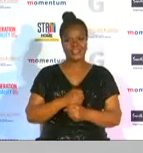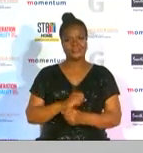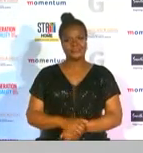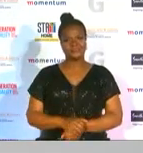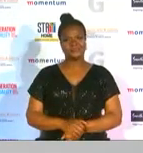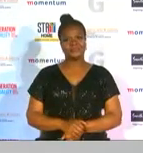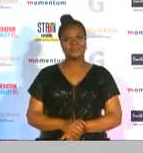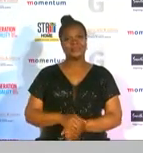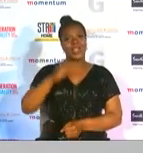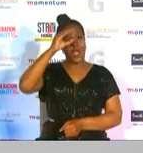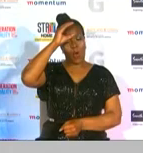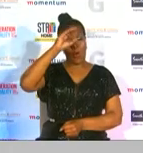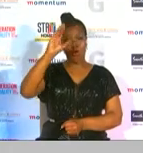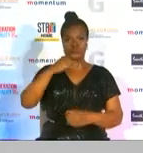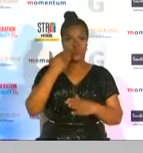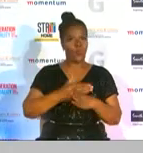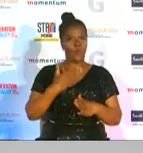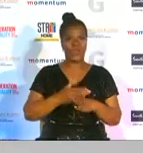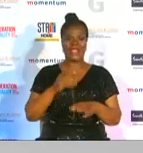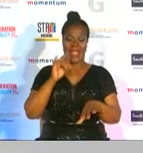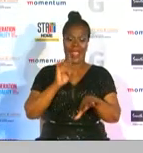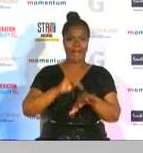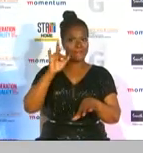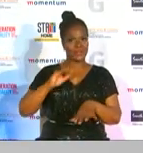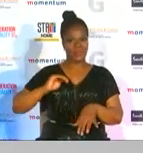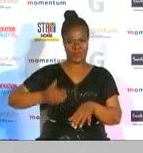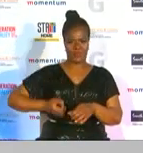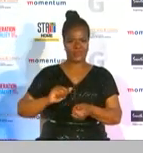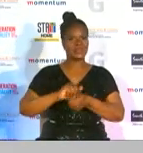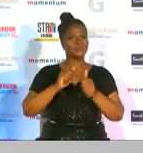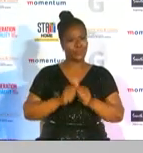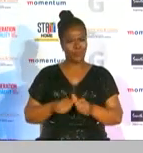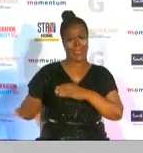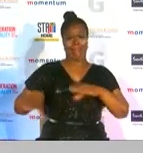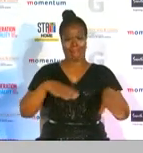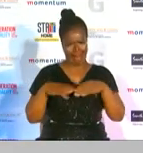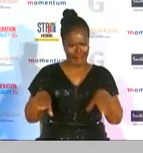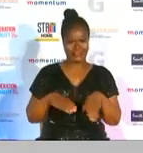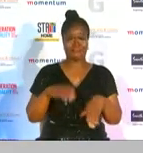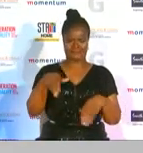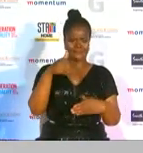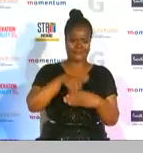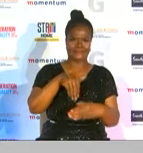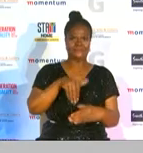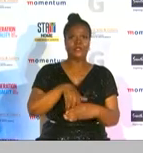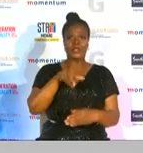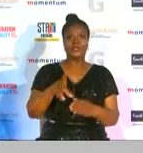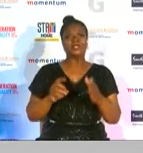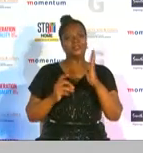a significant impact on women's sport and is actively and proactively involved in growing the careers of south african